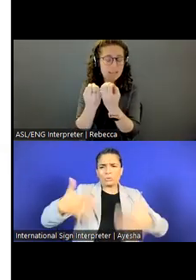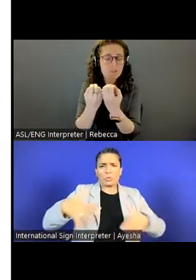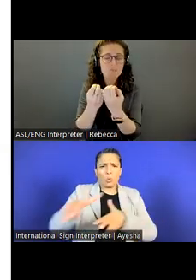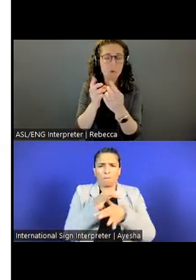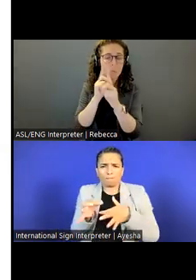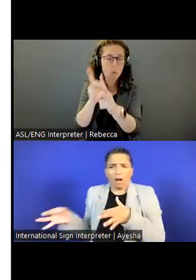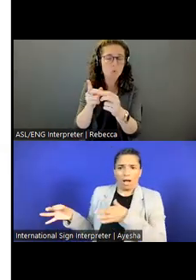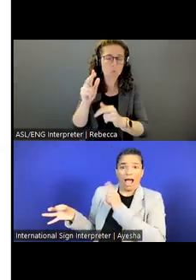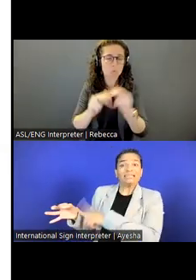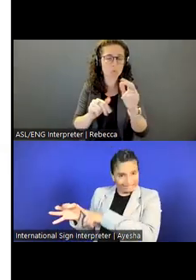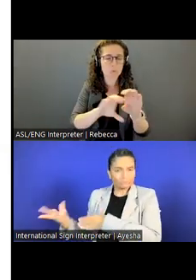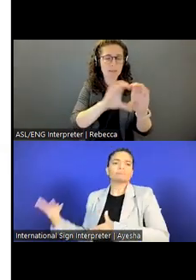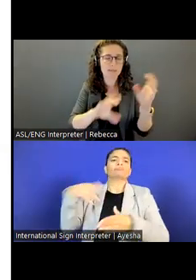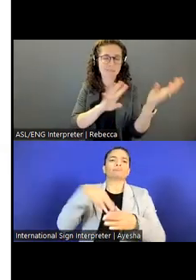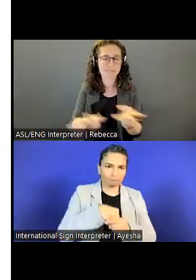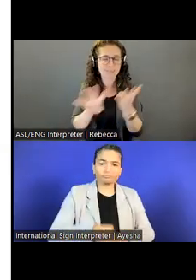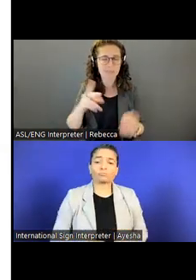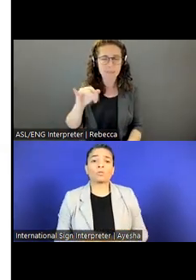that is representative of those groups.